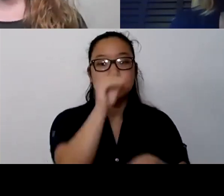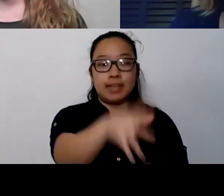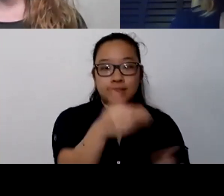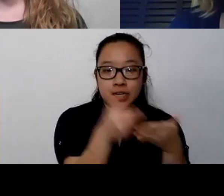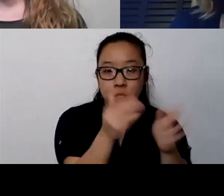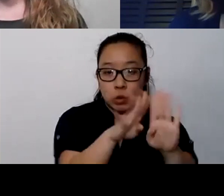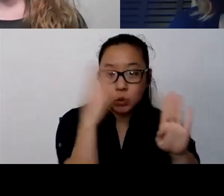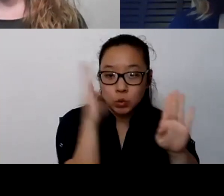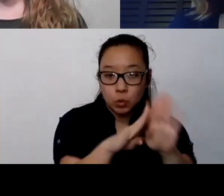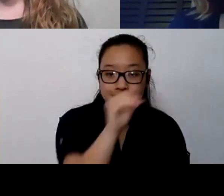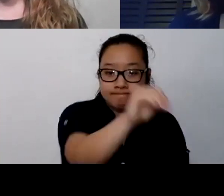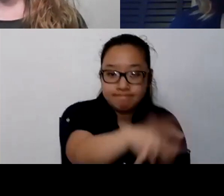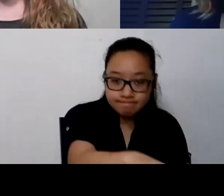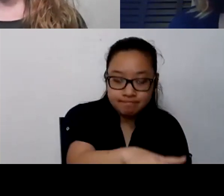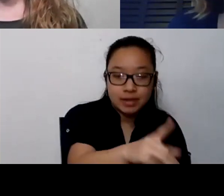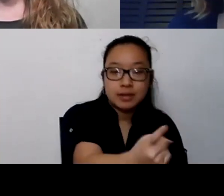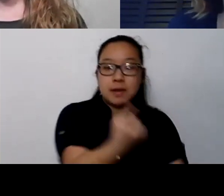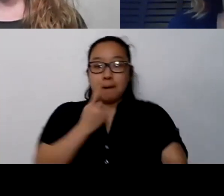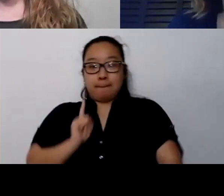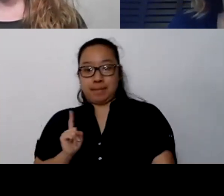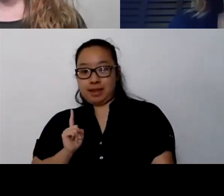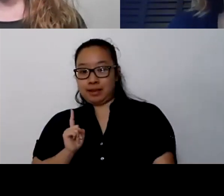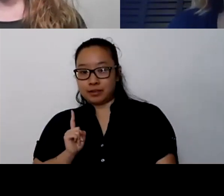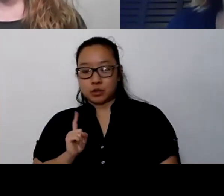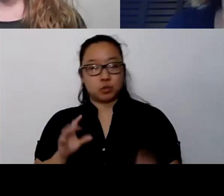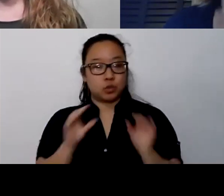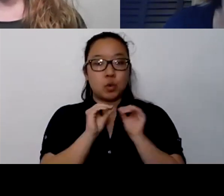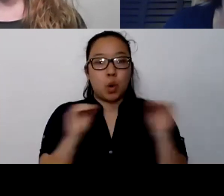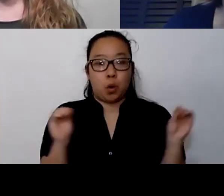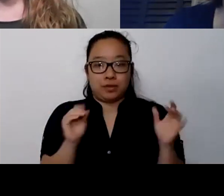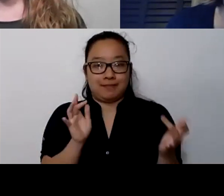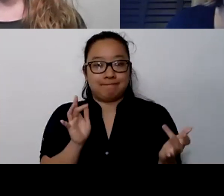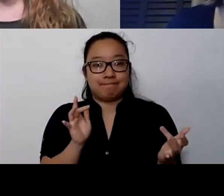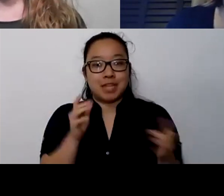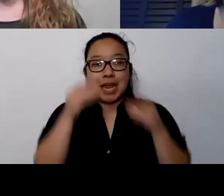but there definitely are some ways that social media is building community.